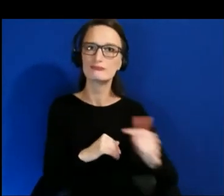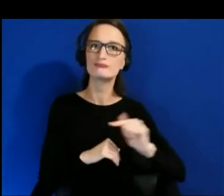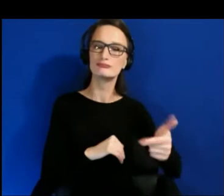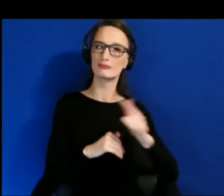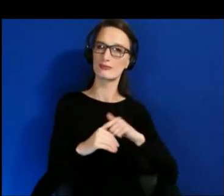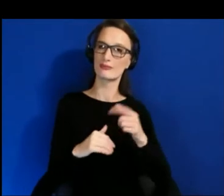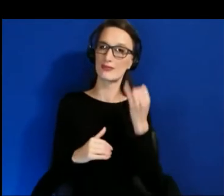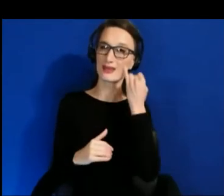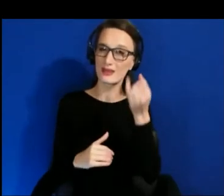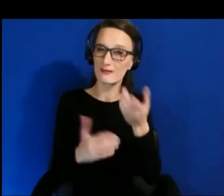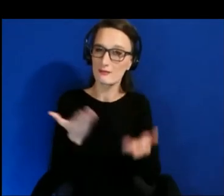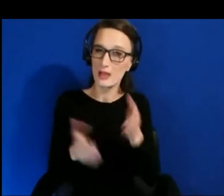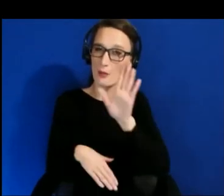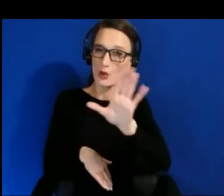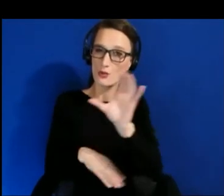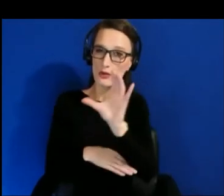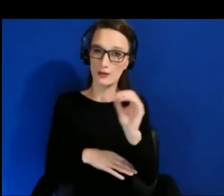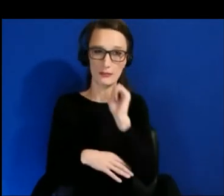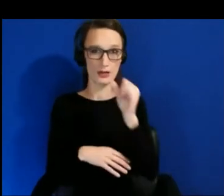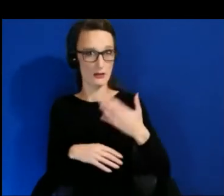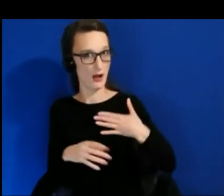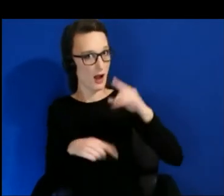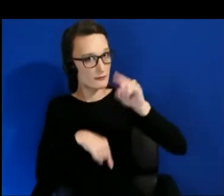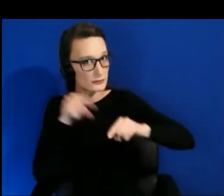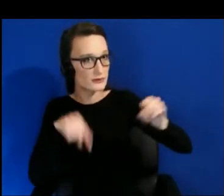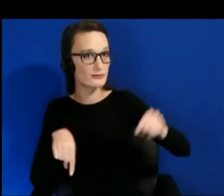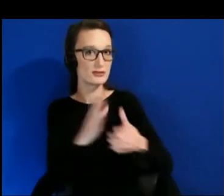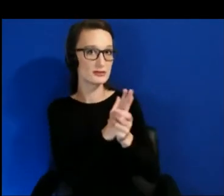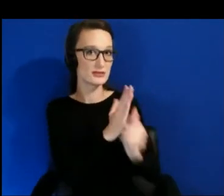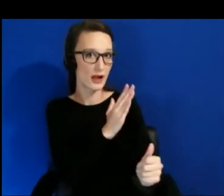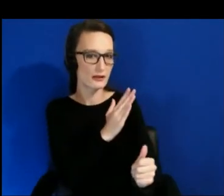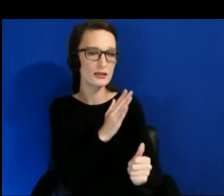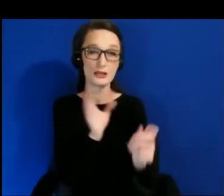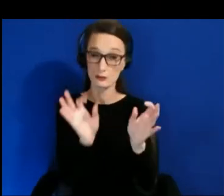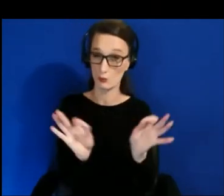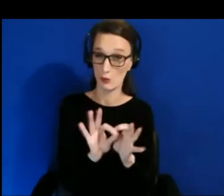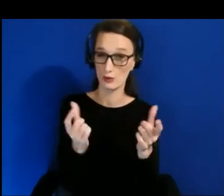company, it's worth going out and hiring, you know, contract groups, and bringing those